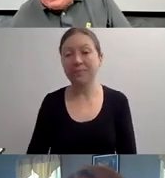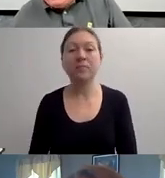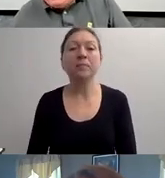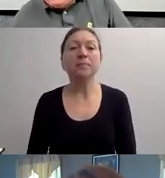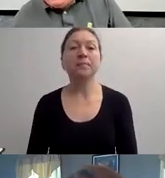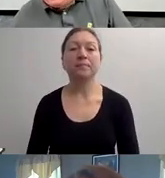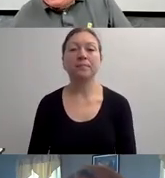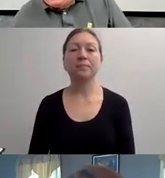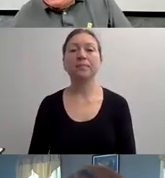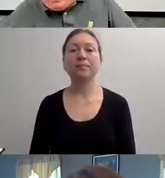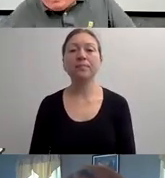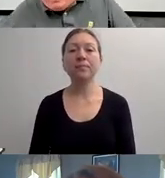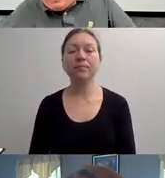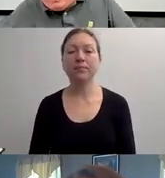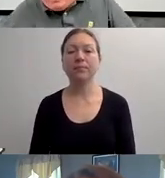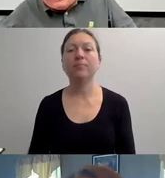TO HELP THEM.